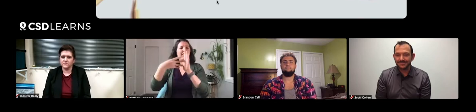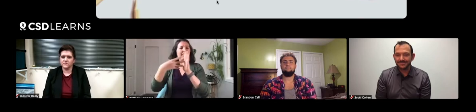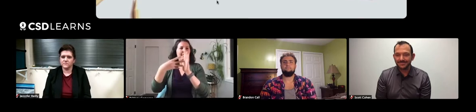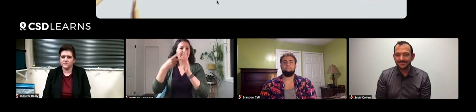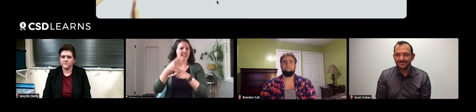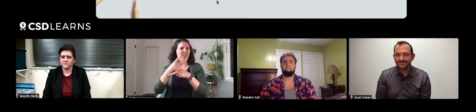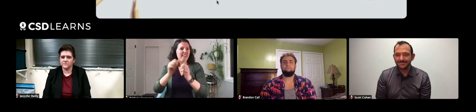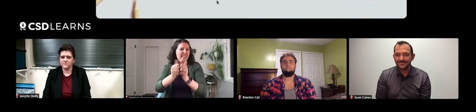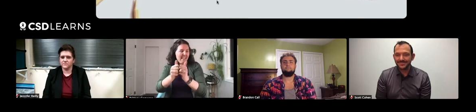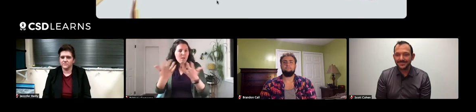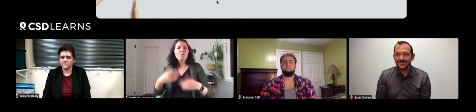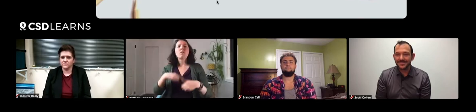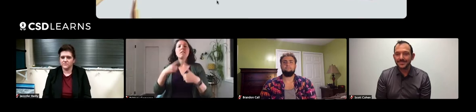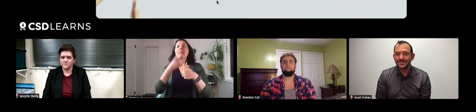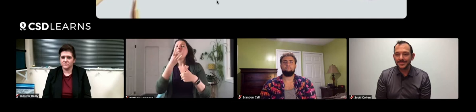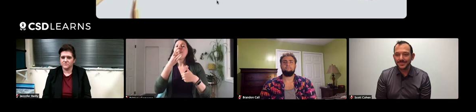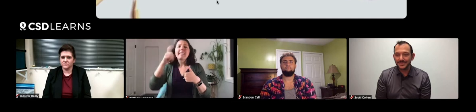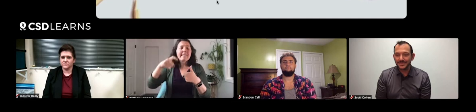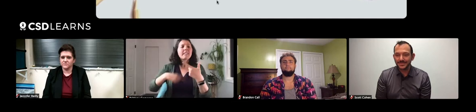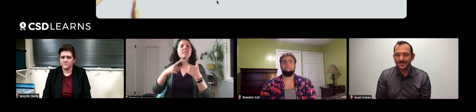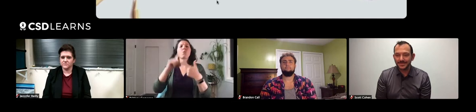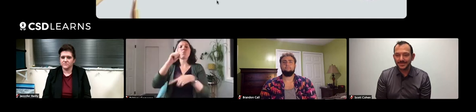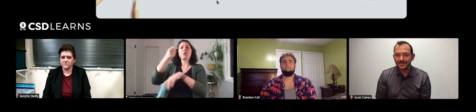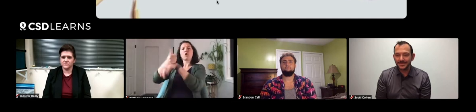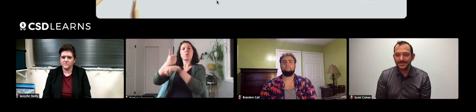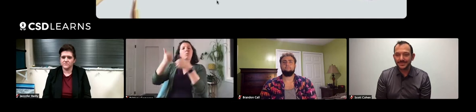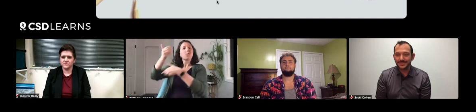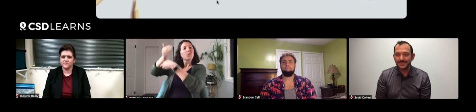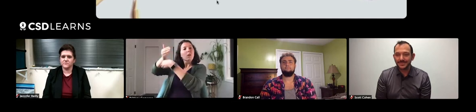I taught about cacti care, what their lighting needs are, if they should be placed